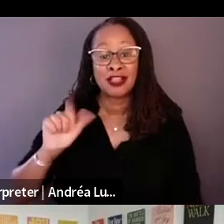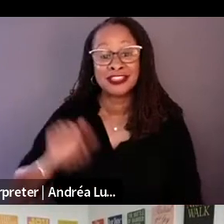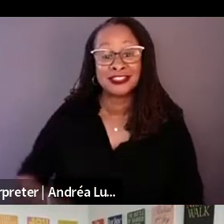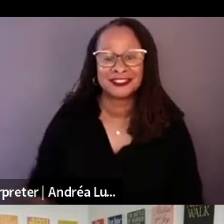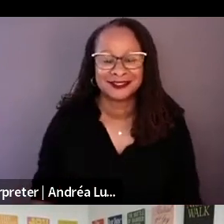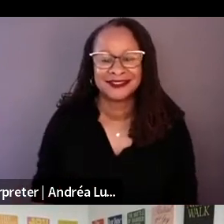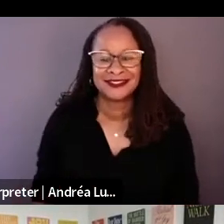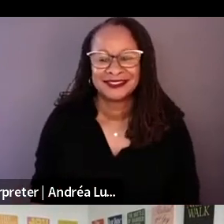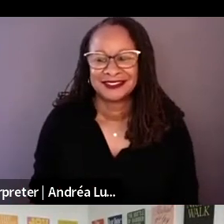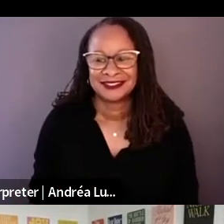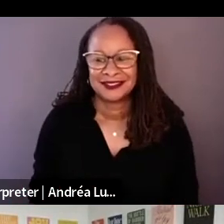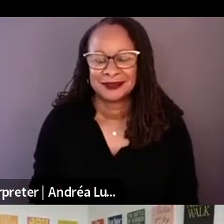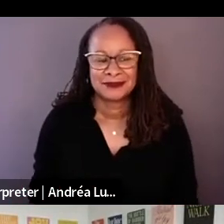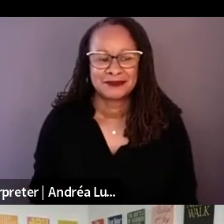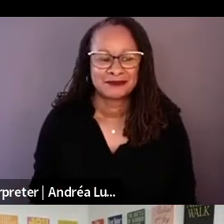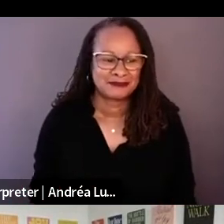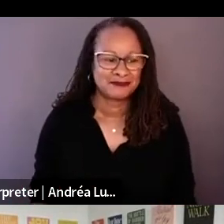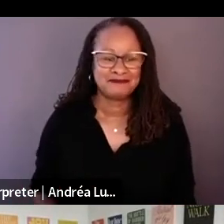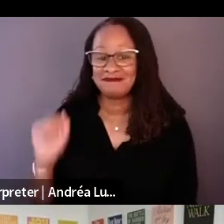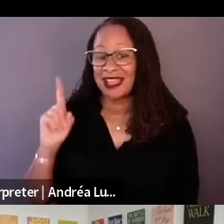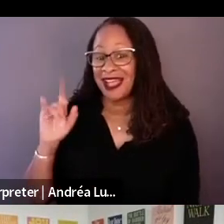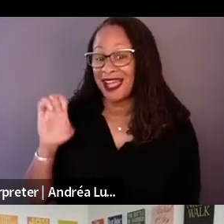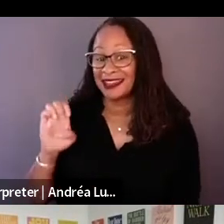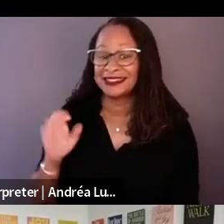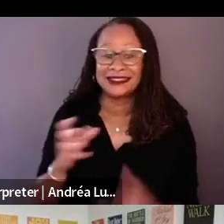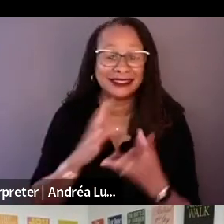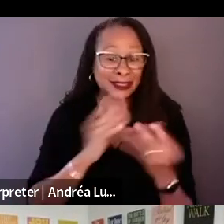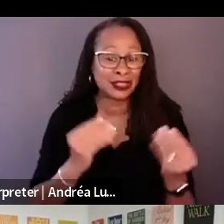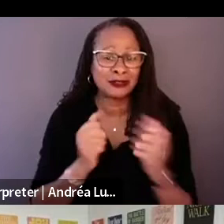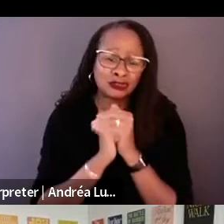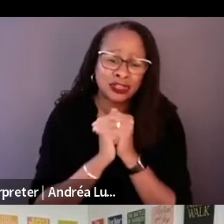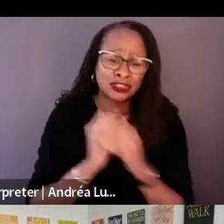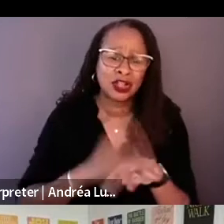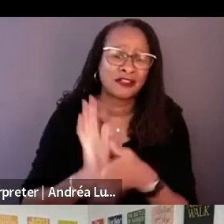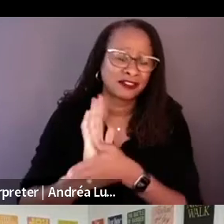I mean everyone in the audience just watched it, and what a watch it is.